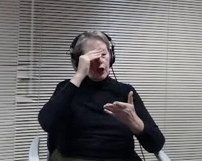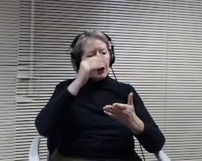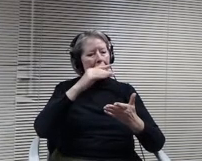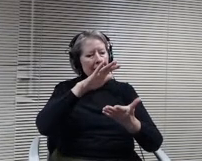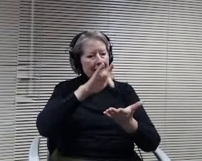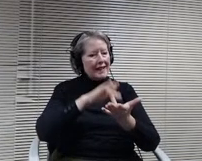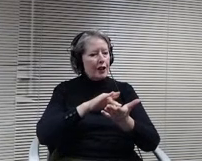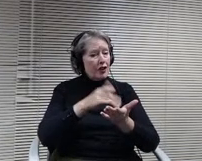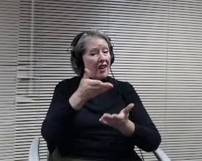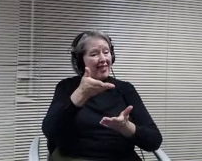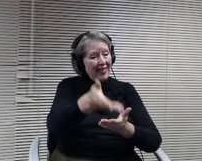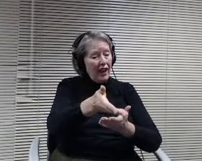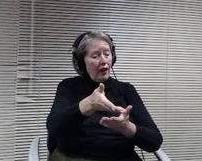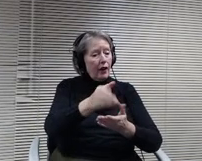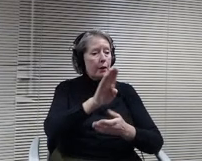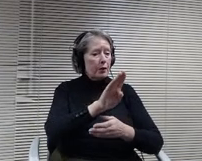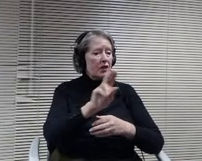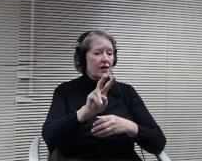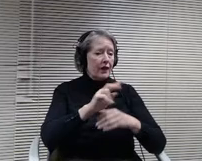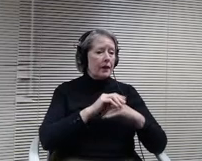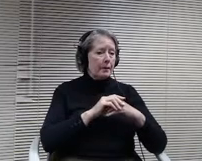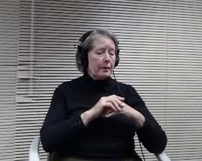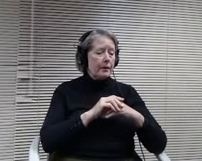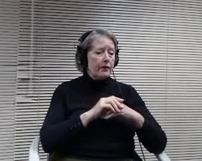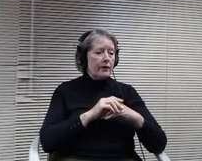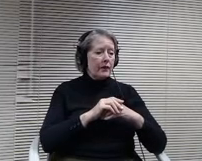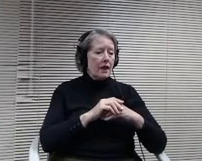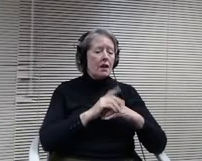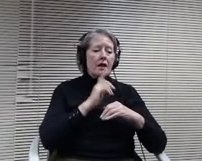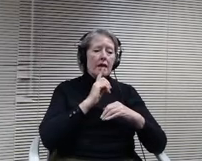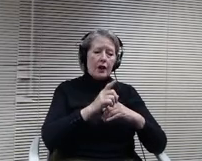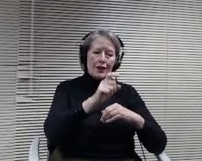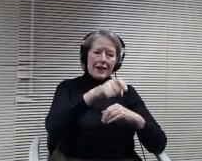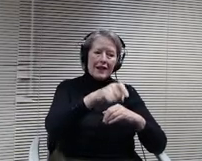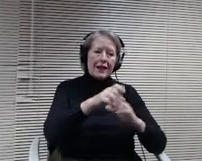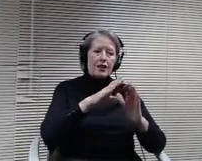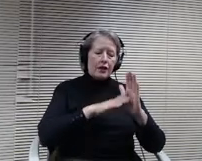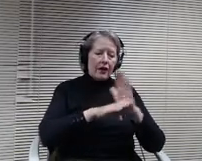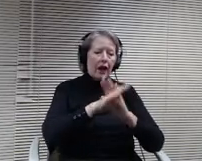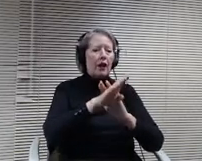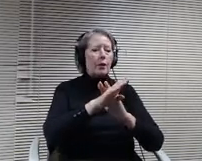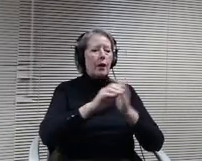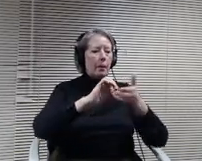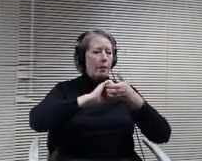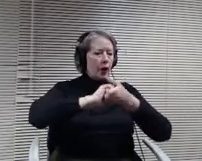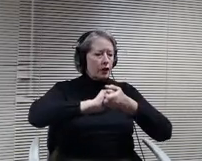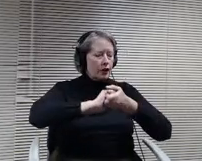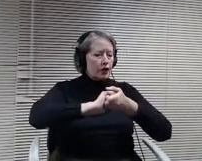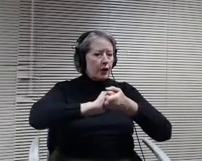on the campus, so businesses see a strong need to develop a partnership and a pipeline of employees to have them.